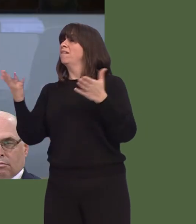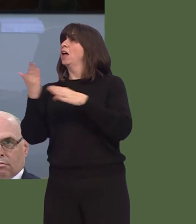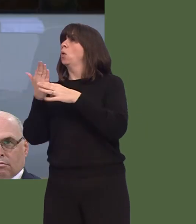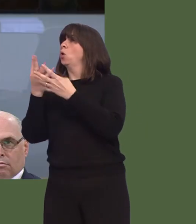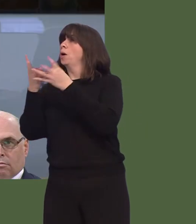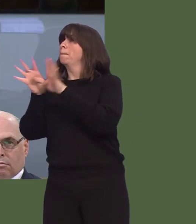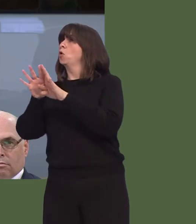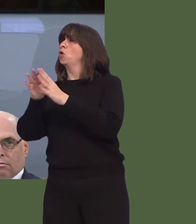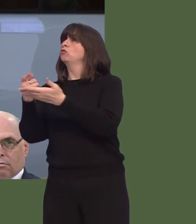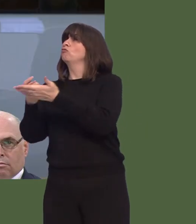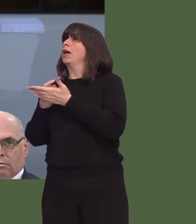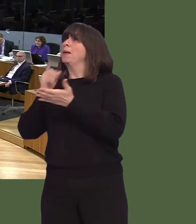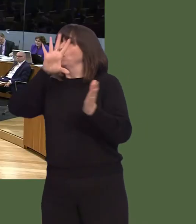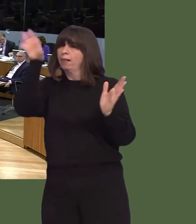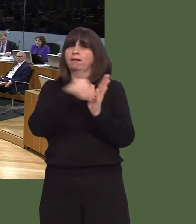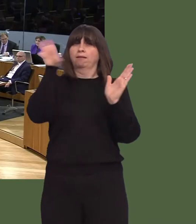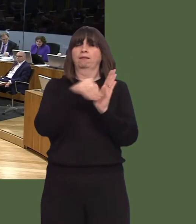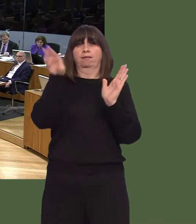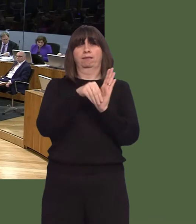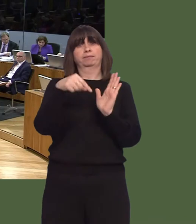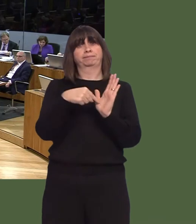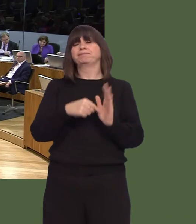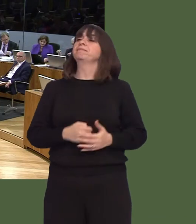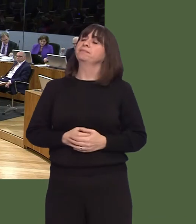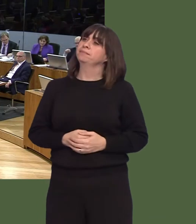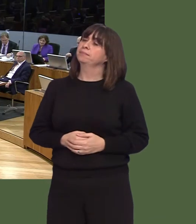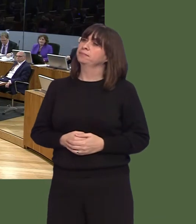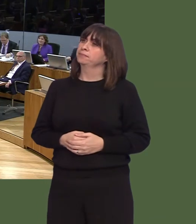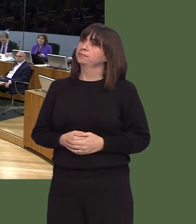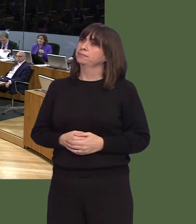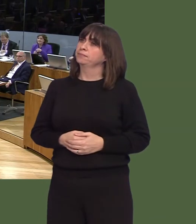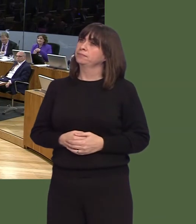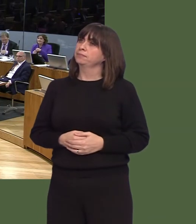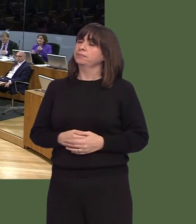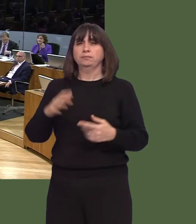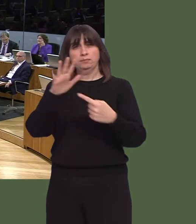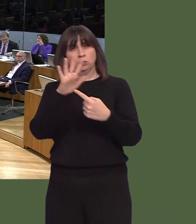Si‚n Gwenllian AM: Mae'n bwysig cofio beth yn union ddigwyddodd yn 1918, wrth gwrs, pan